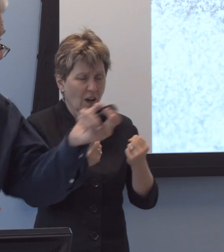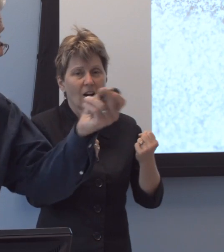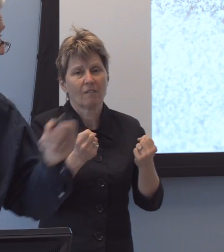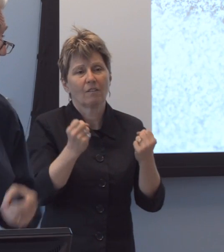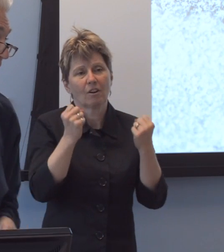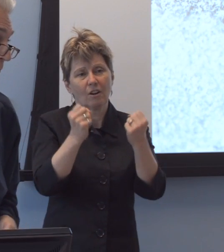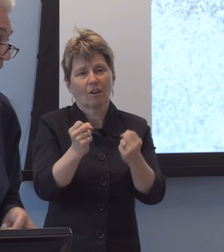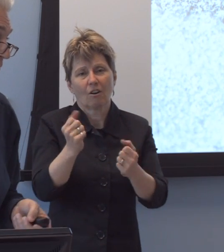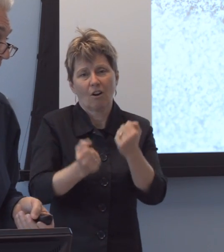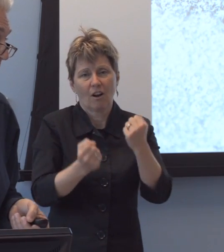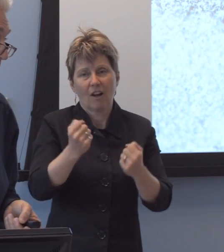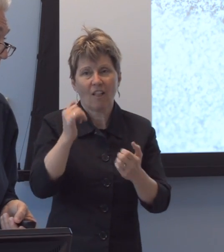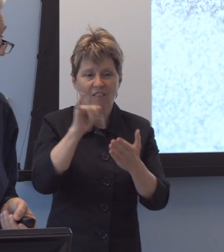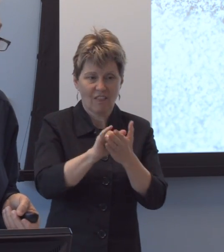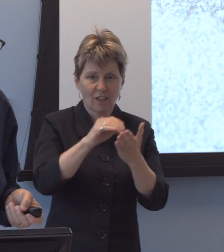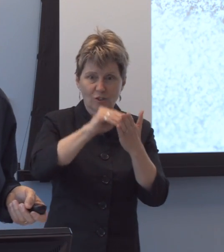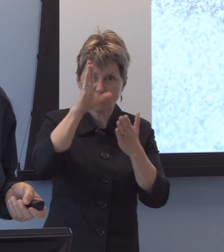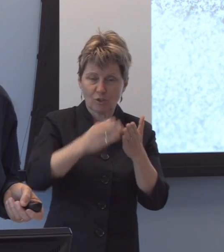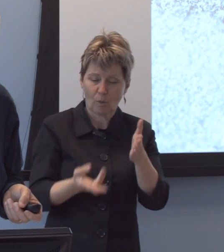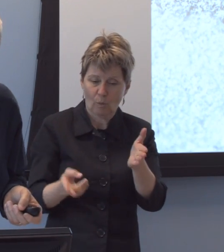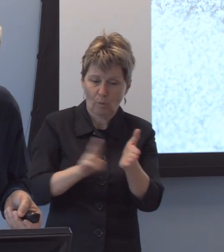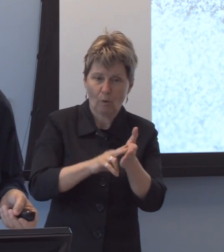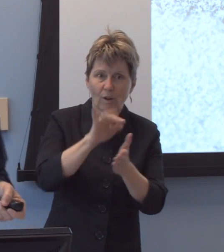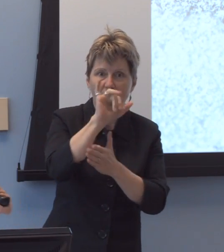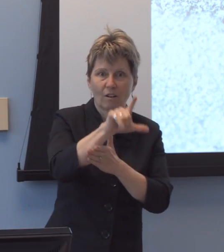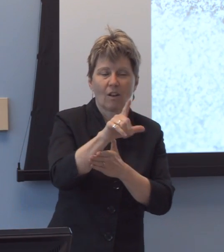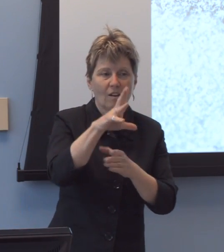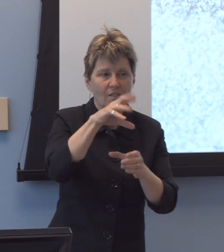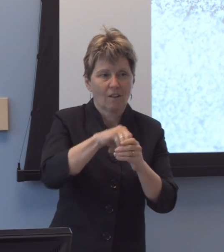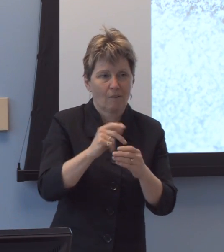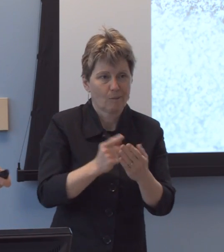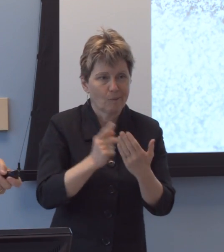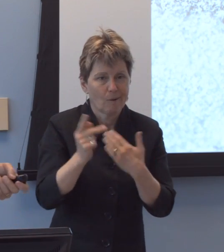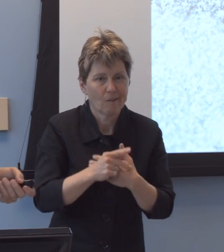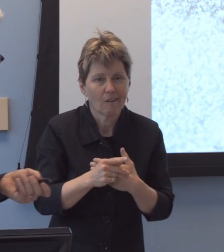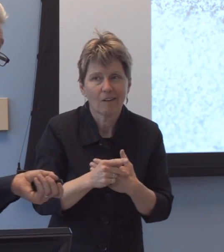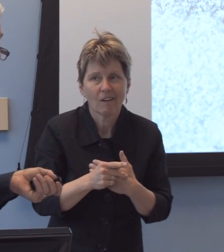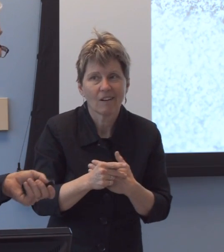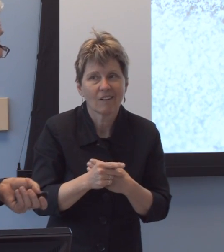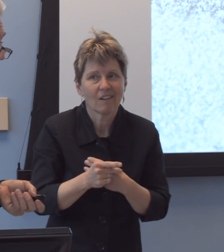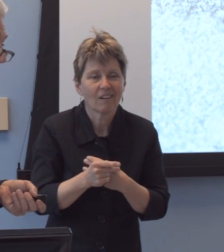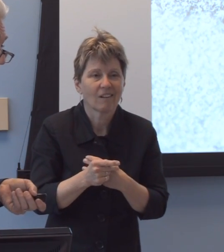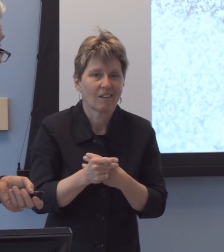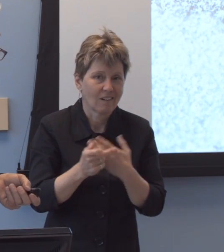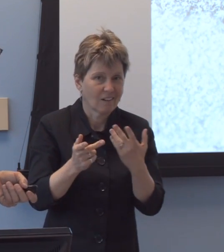and was involved in the program. And, uh, of course, i-uh, Tim,